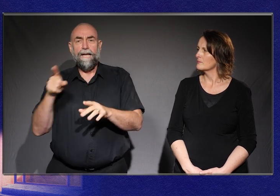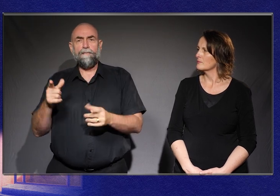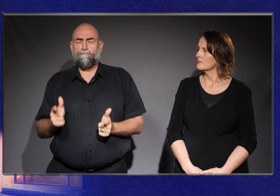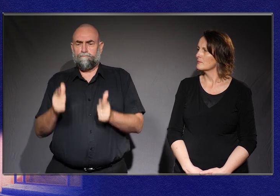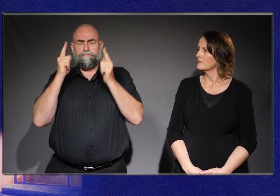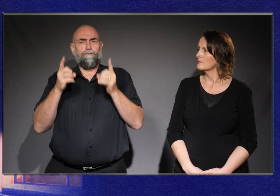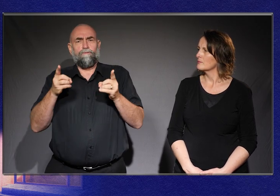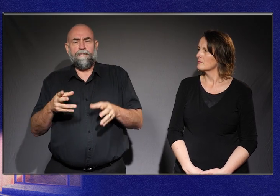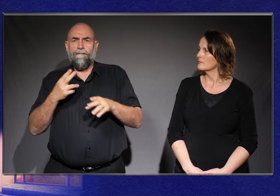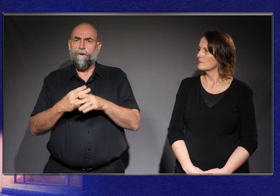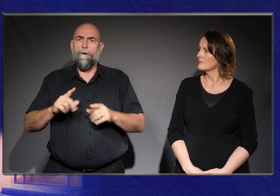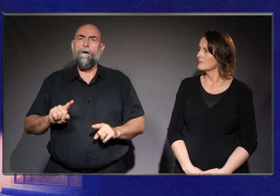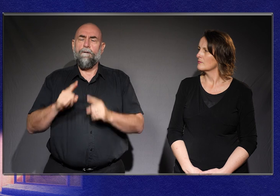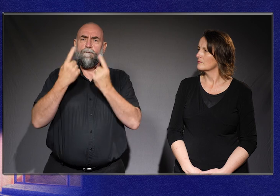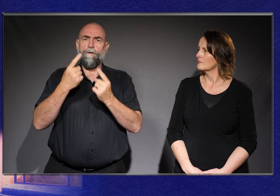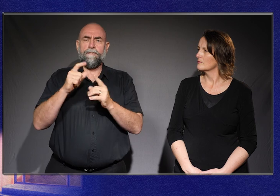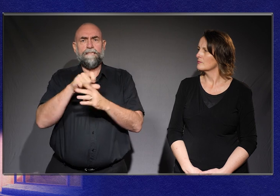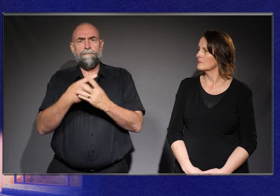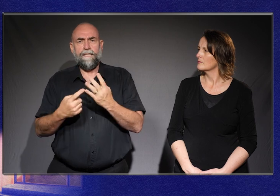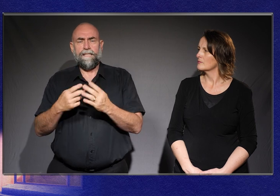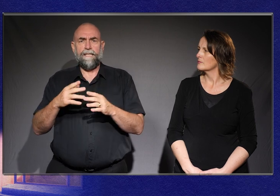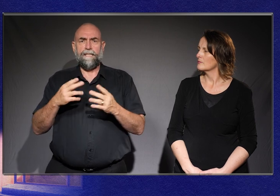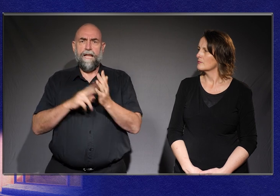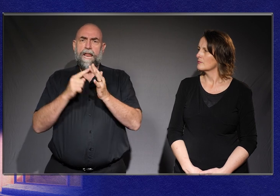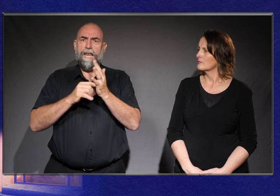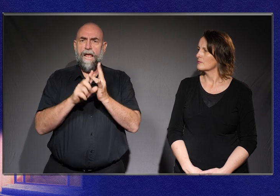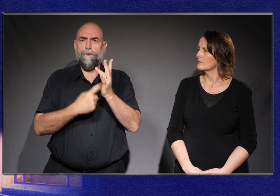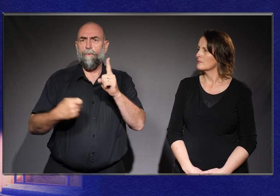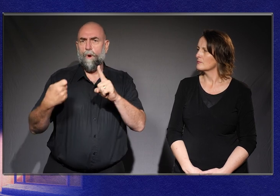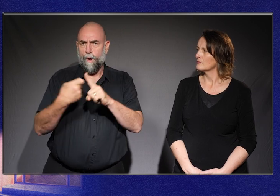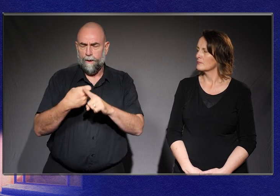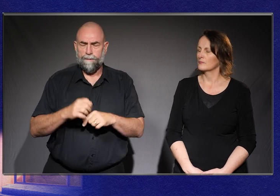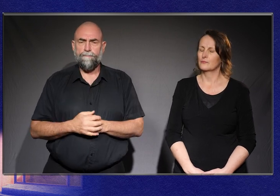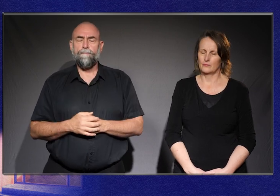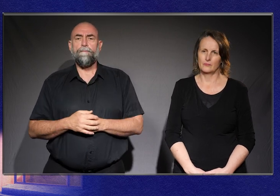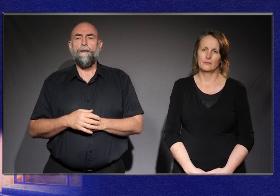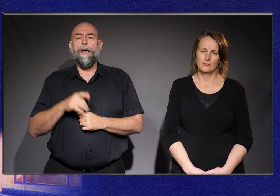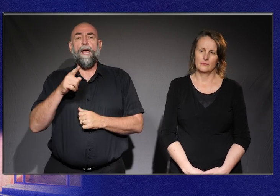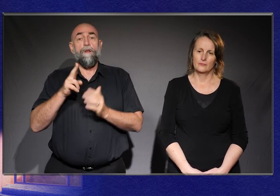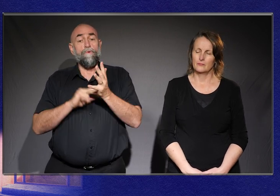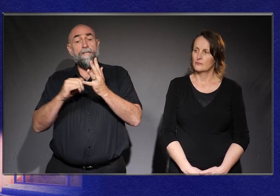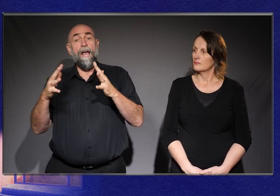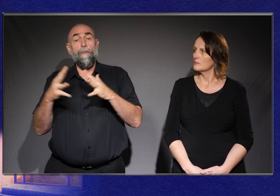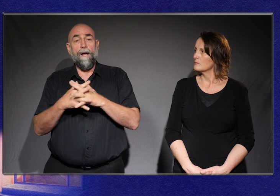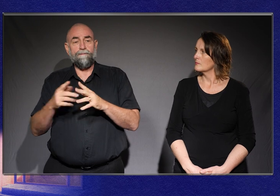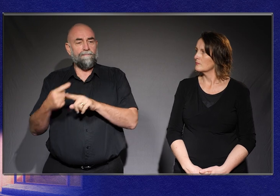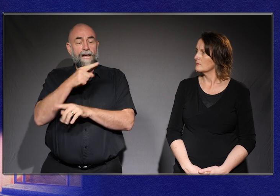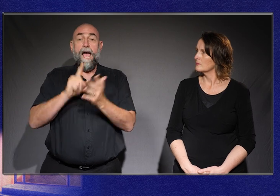He also a profoundly deaf Worimi man. There's this archaeological site out at Lake Mungo (Western NSW).